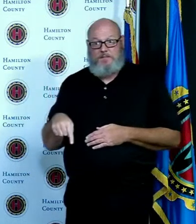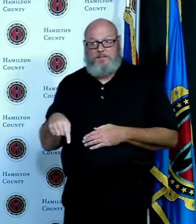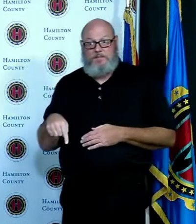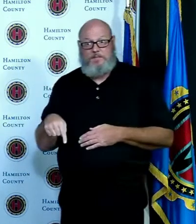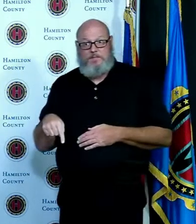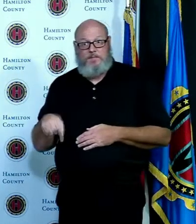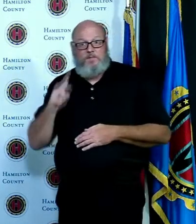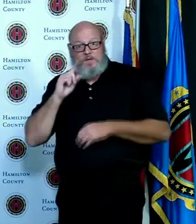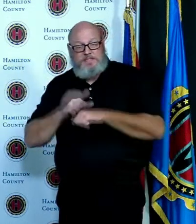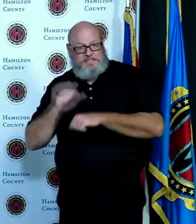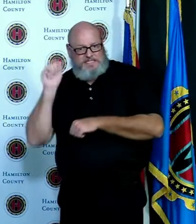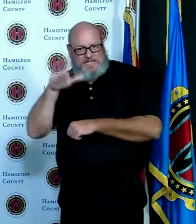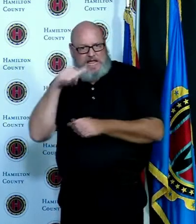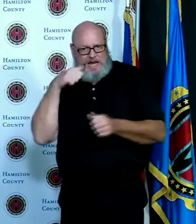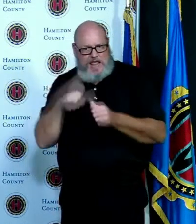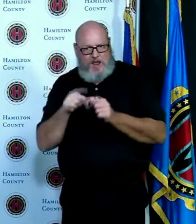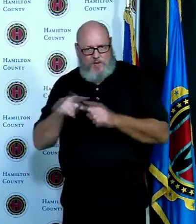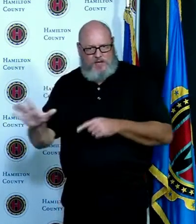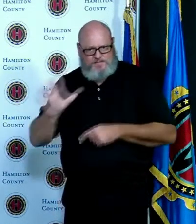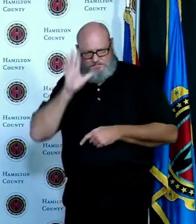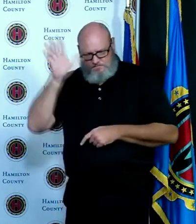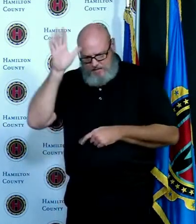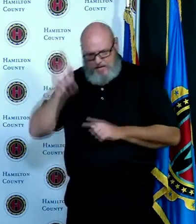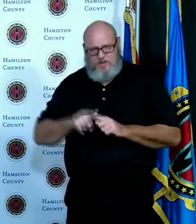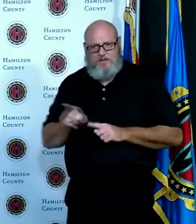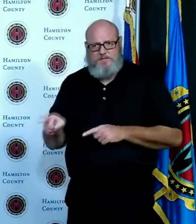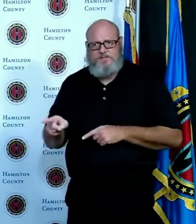I've had questions about that letter people thinking that because they get a letter that